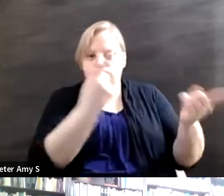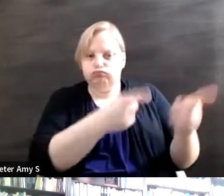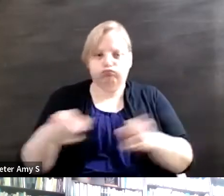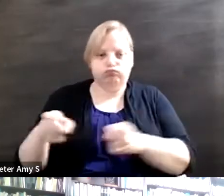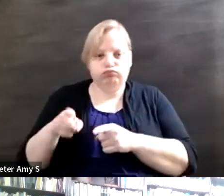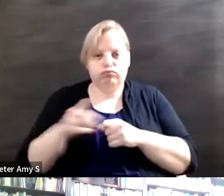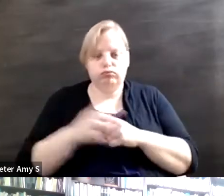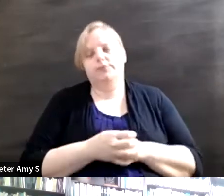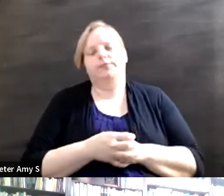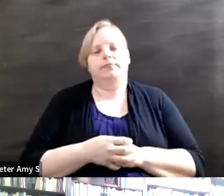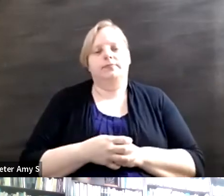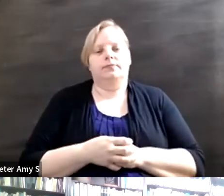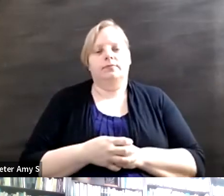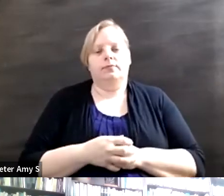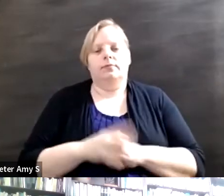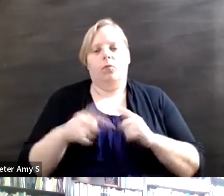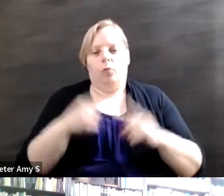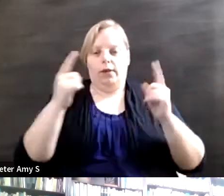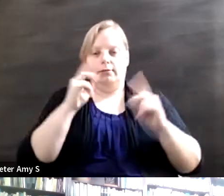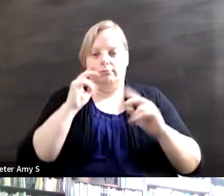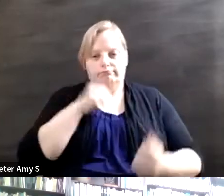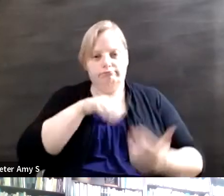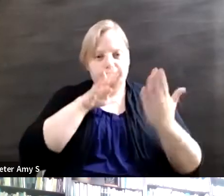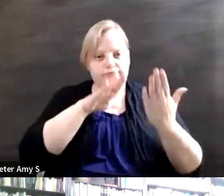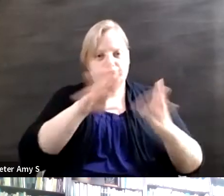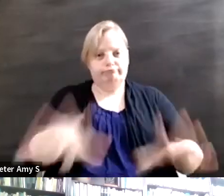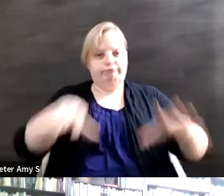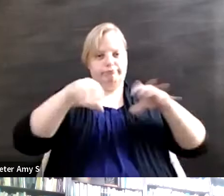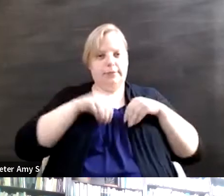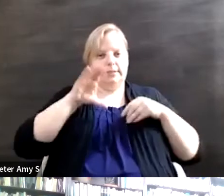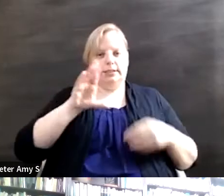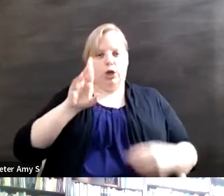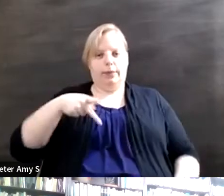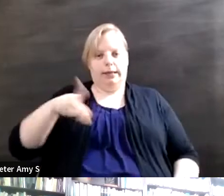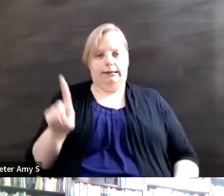when adopting the CRPD that came from the U.S. and that were influenced by the U.S., and it's a pity